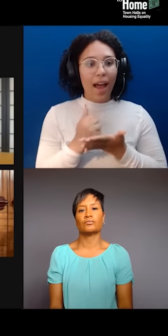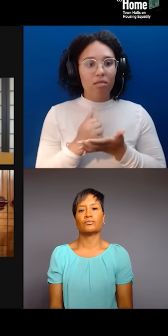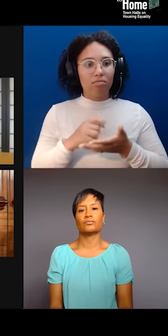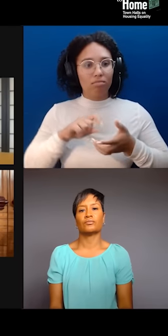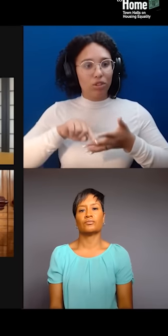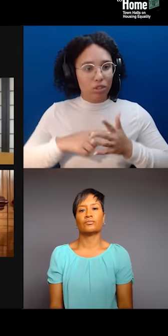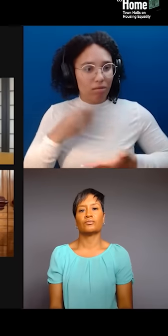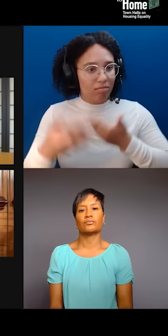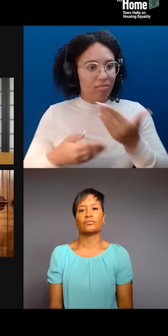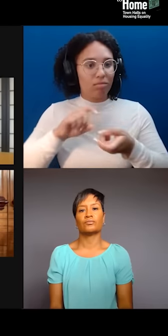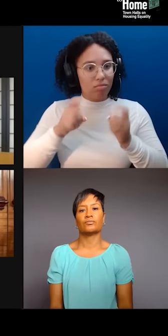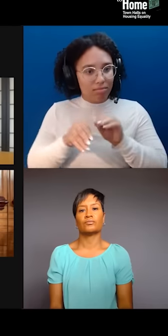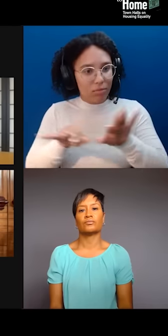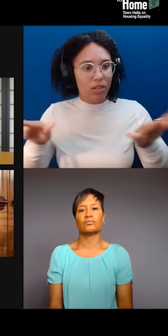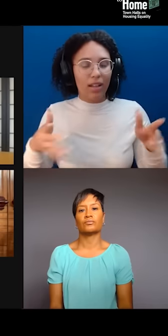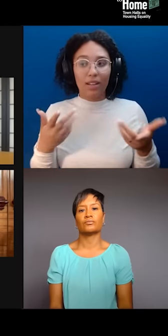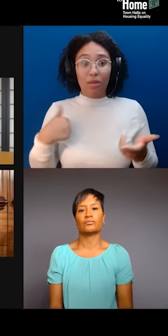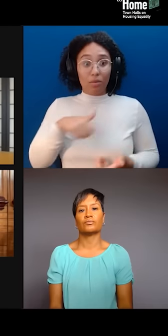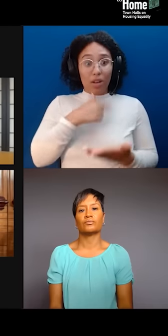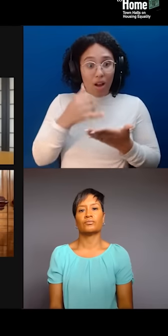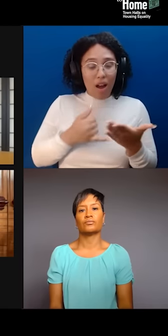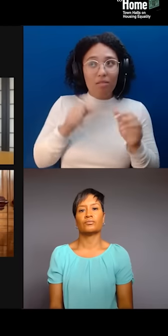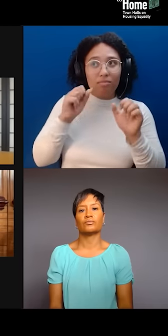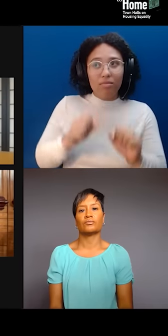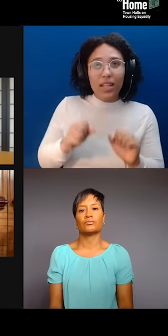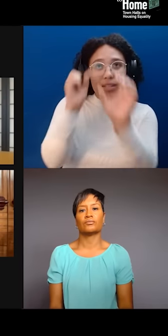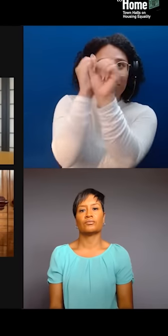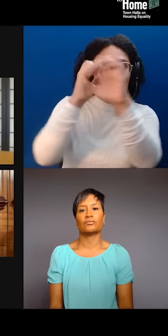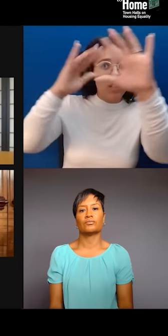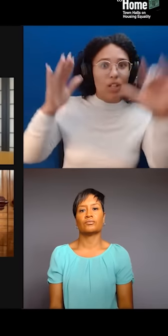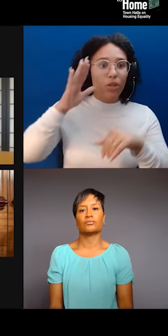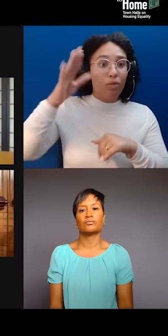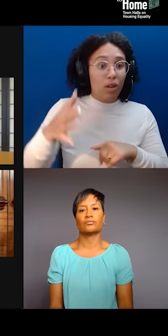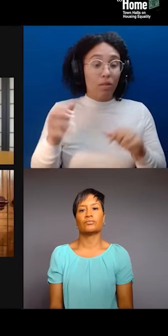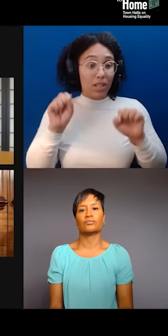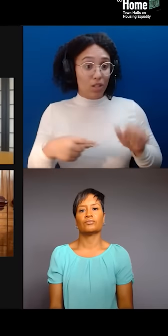and then animate what's possible in the future. And so, we use ourselves as vessels, as tools,